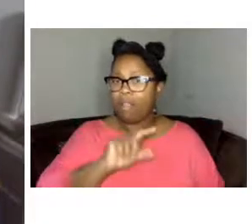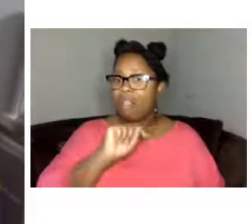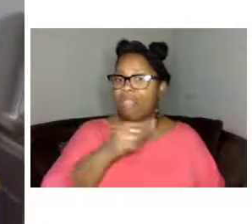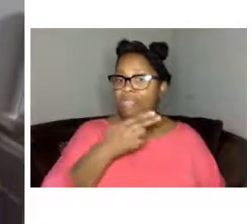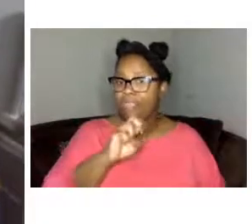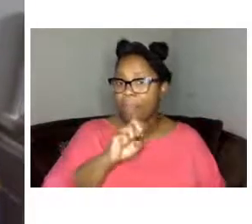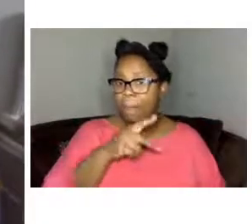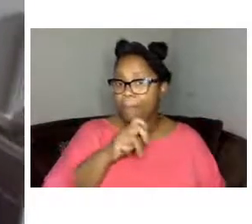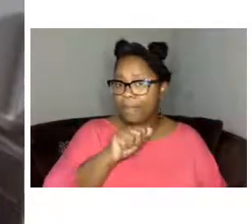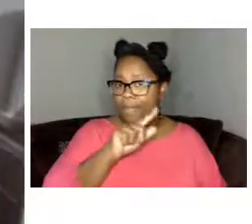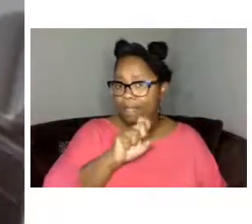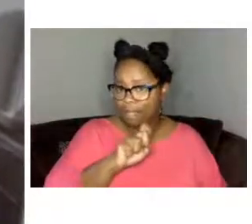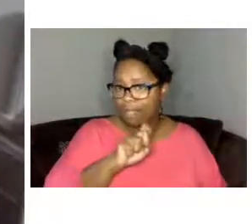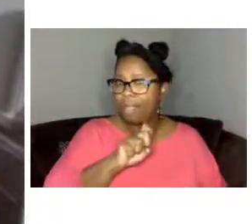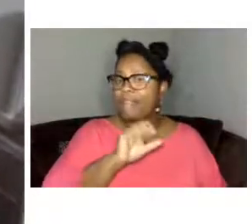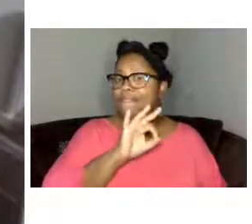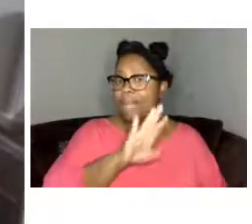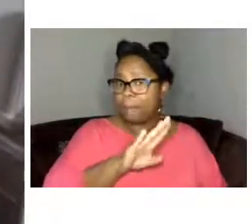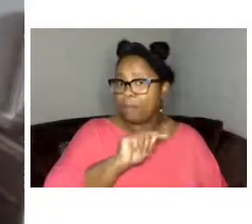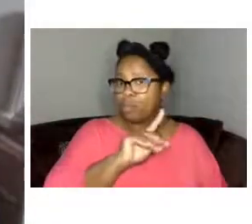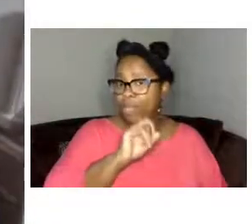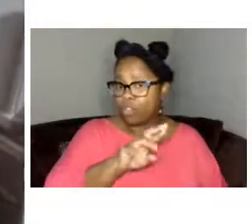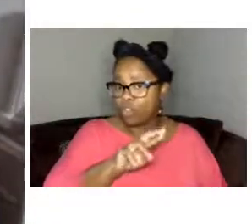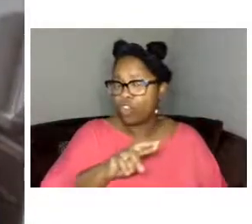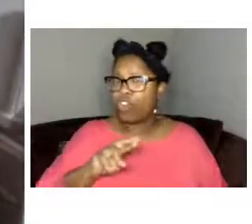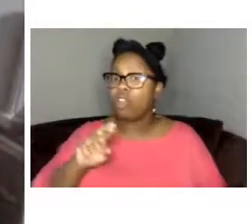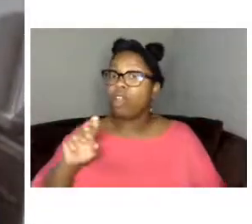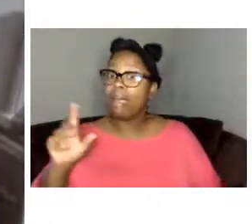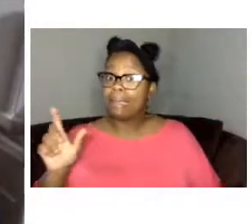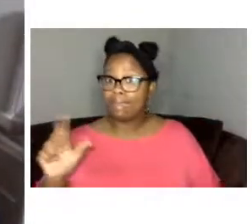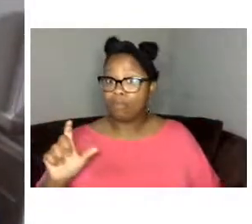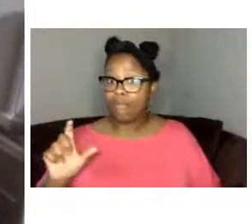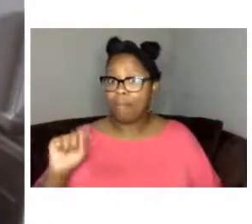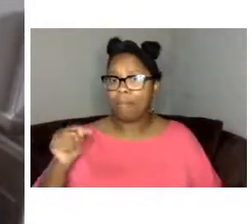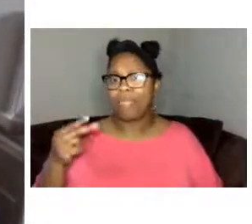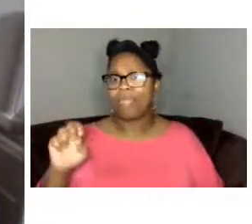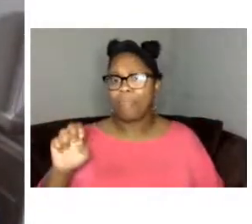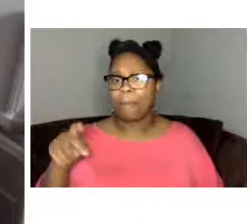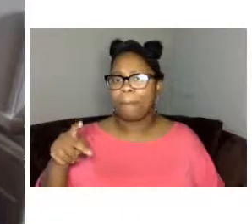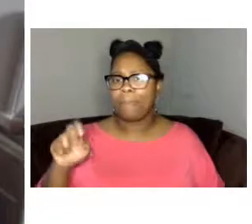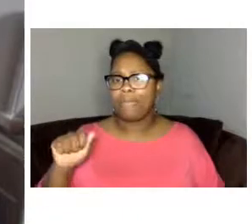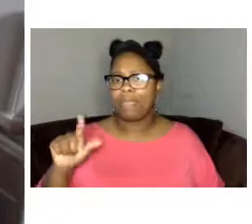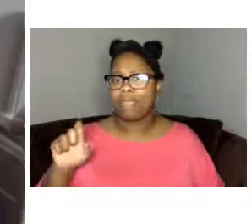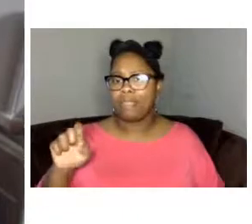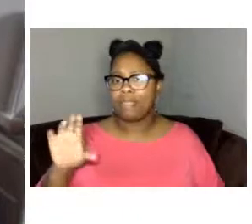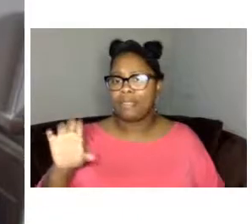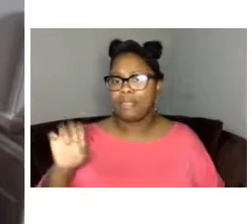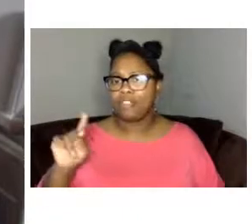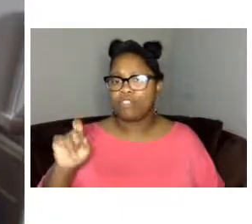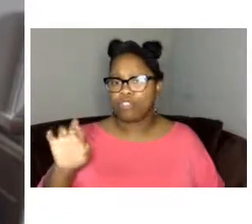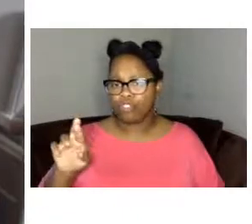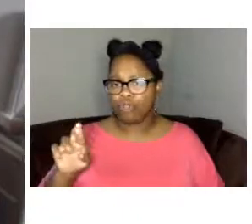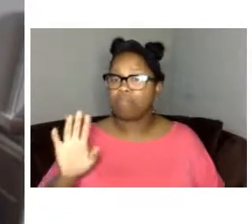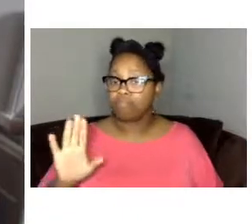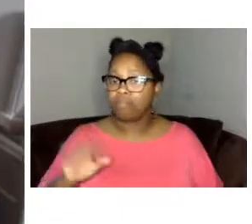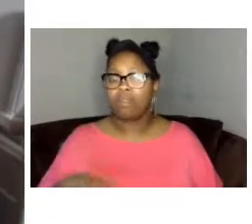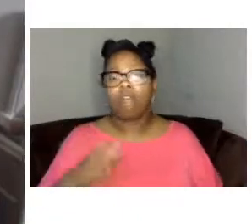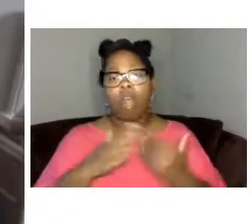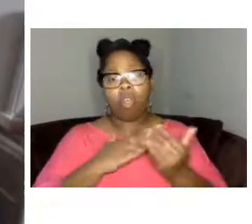on instagram lastly uh since i mentioned uh any technical difficulties um although we are continually doing our best to